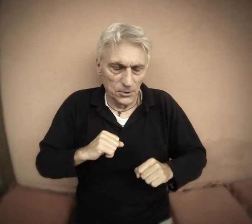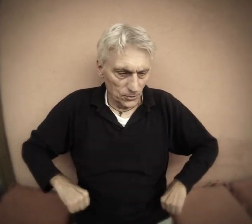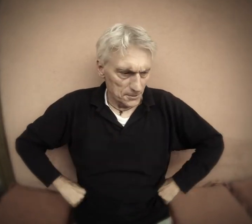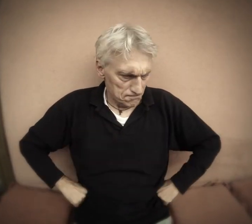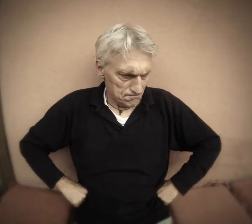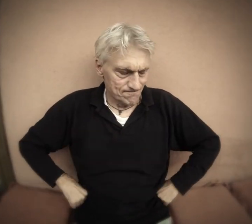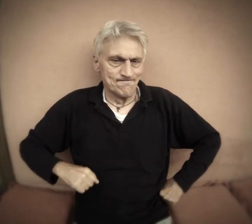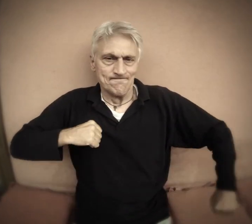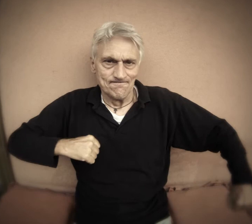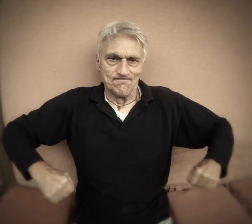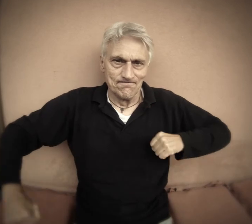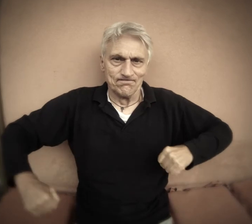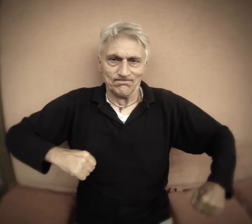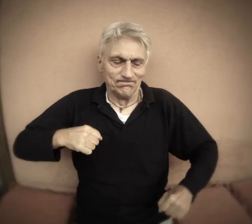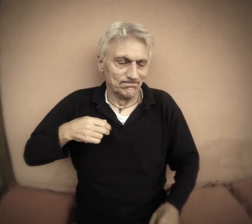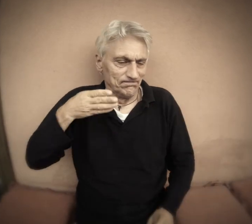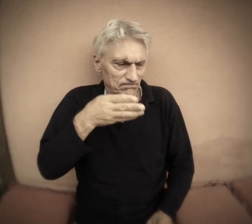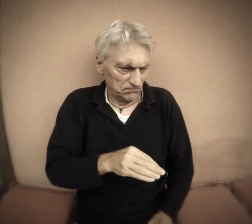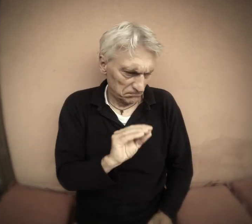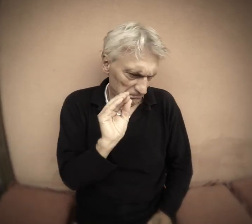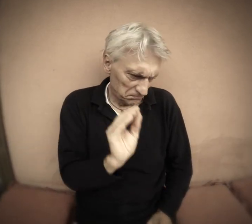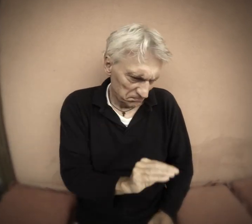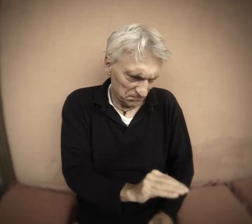the manager comes over and calls him